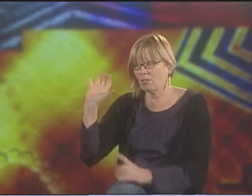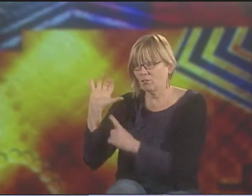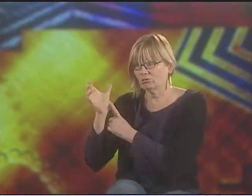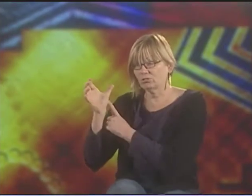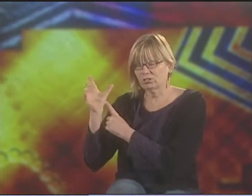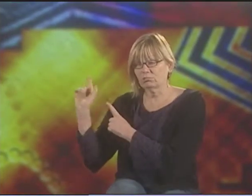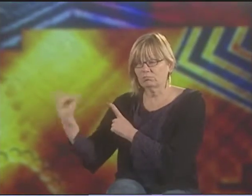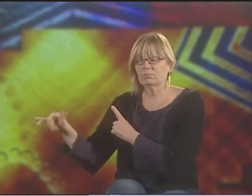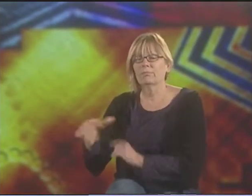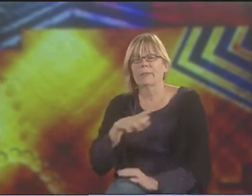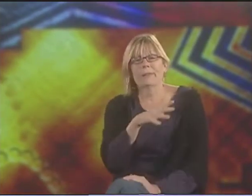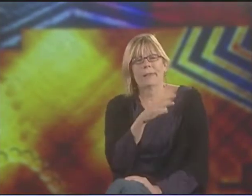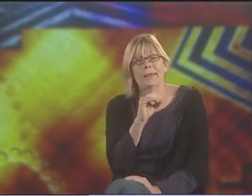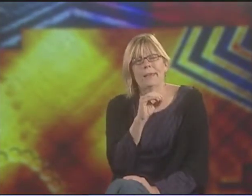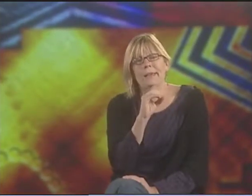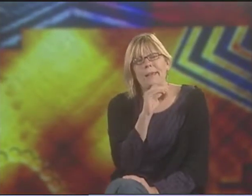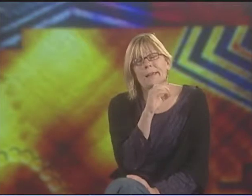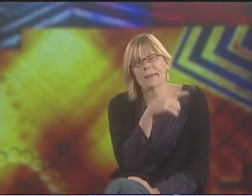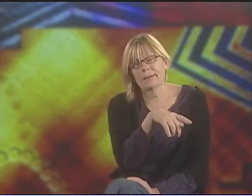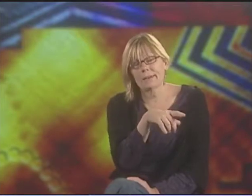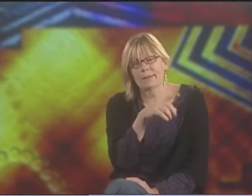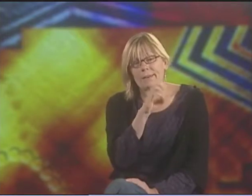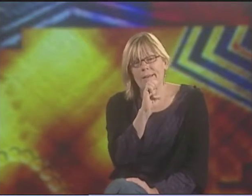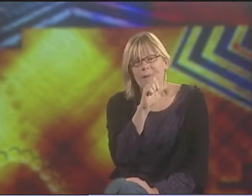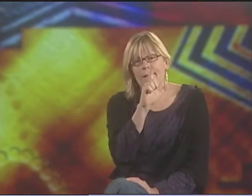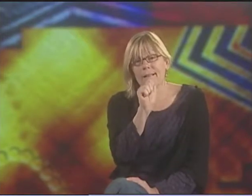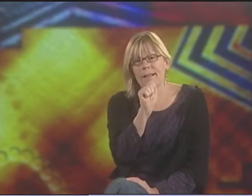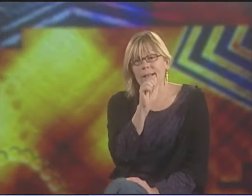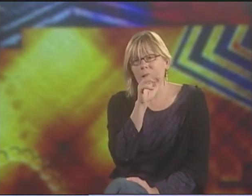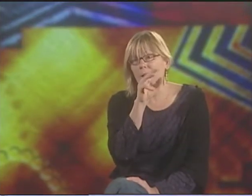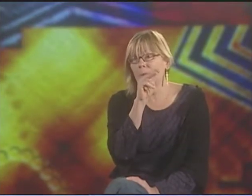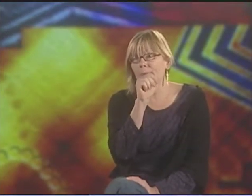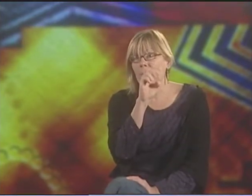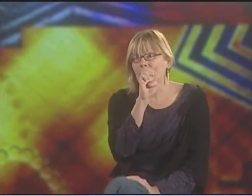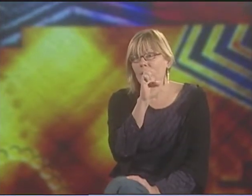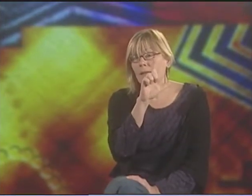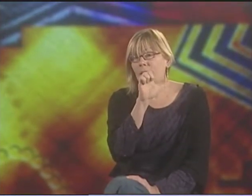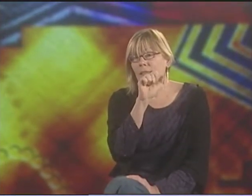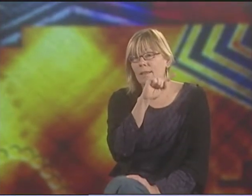SO FLYING WORDS CULTURE, THEIR POEM "LOST AND FOUND"